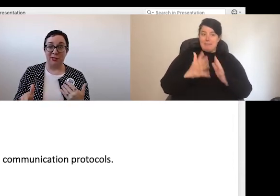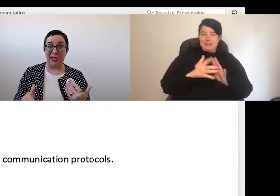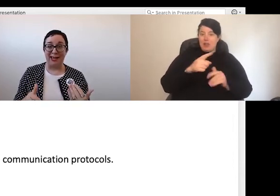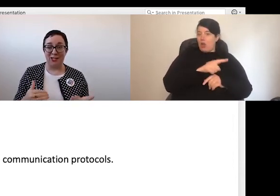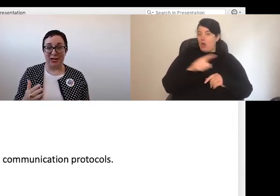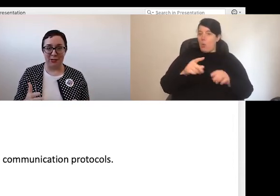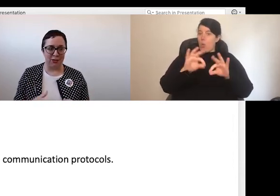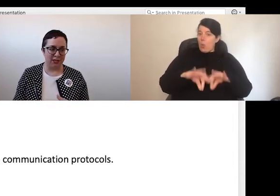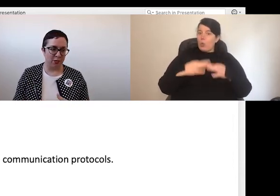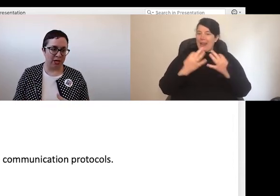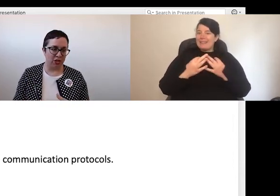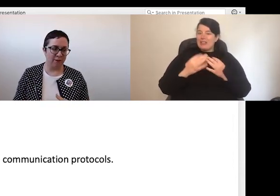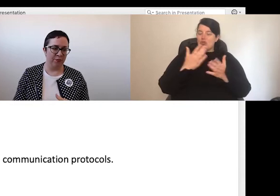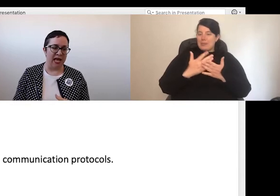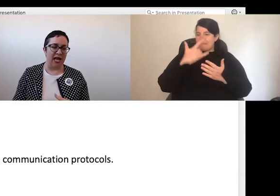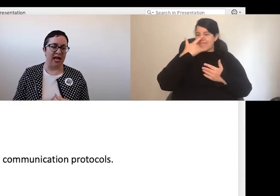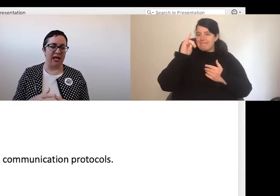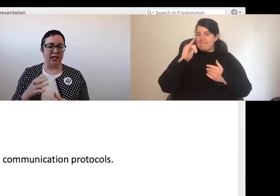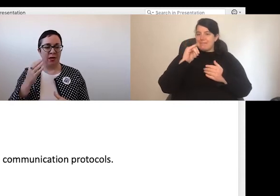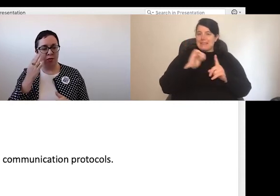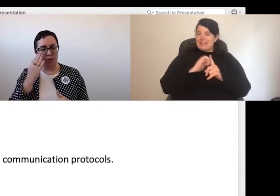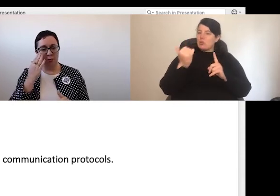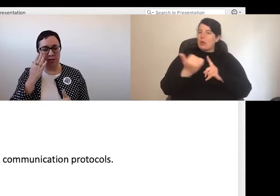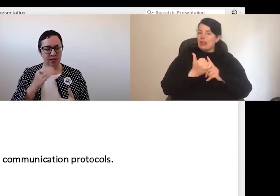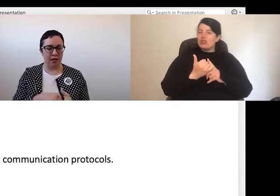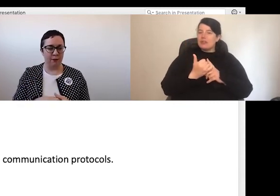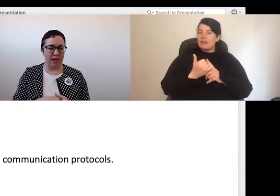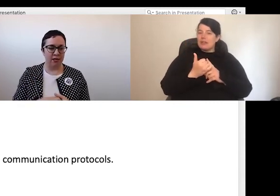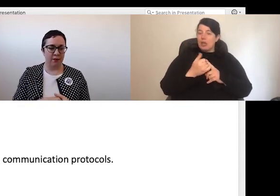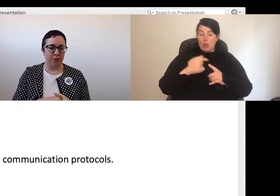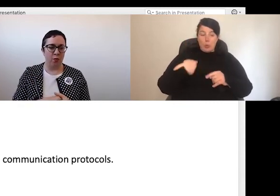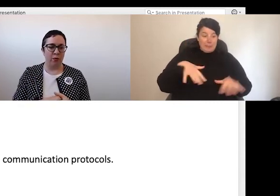real catch-22 position in that we're all too busy to think about what we